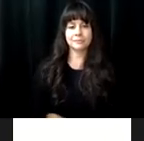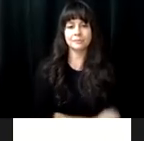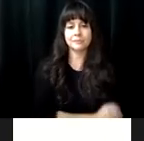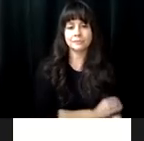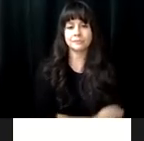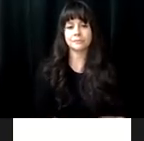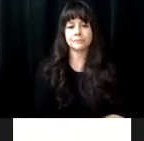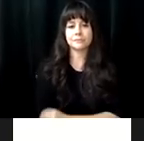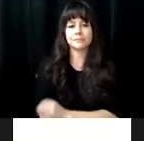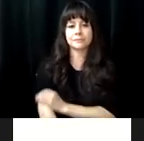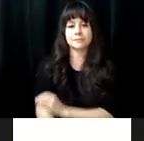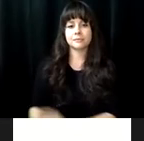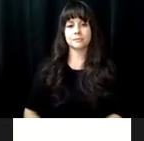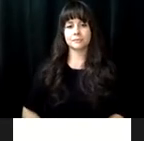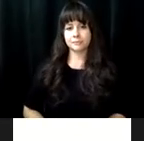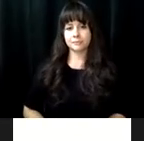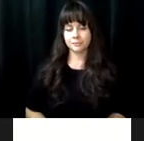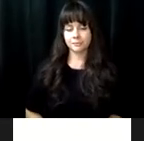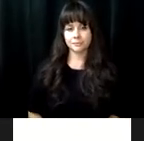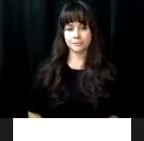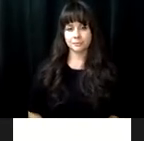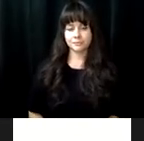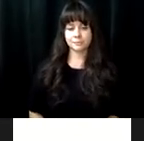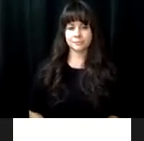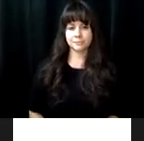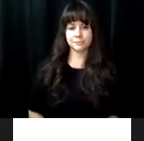there is anything we can do, because after